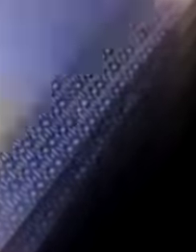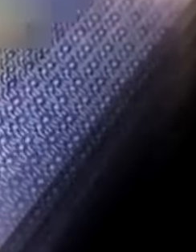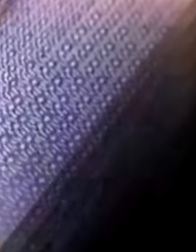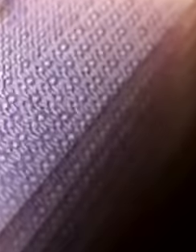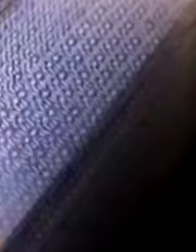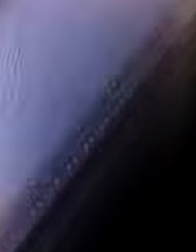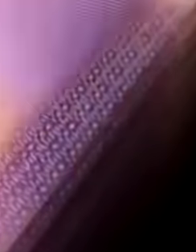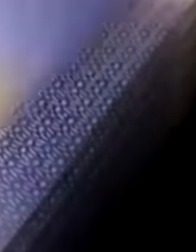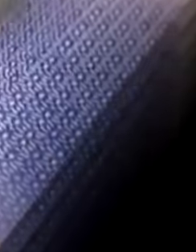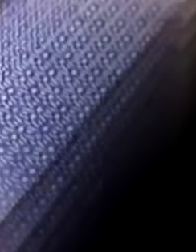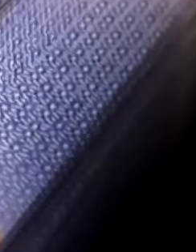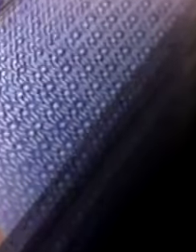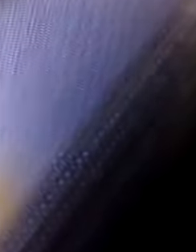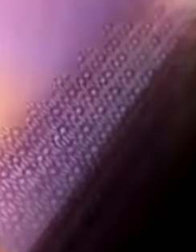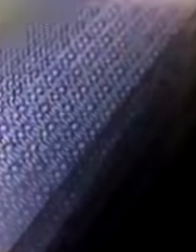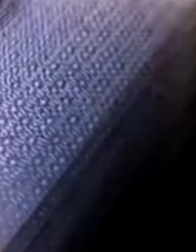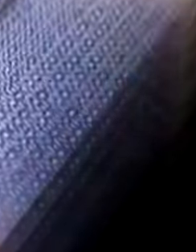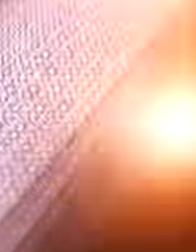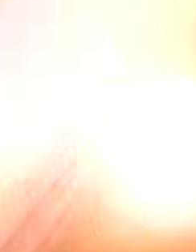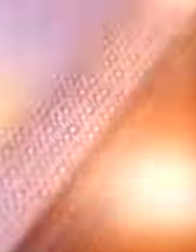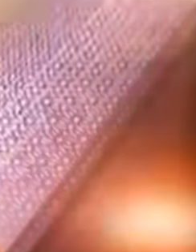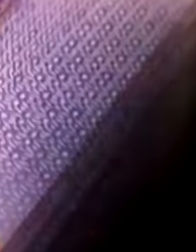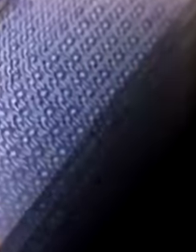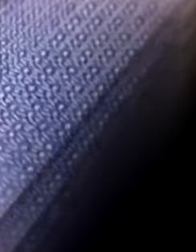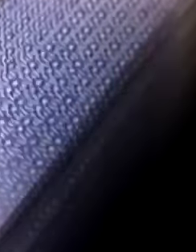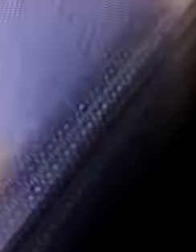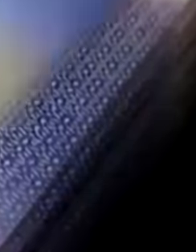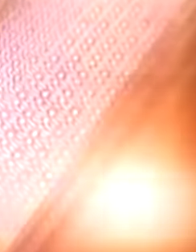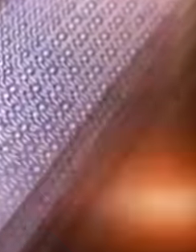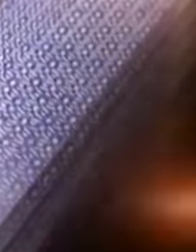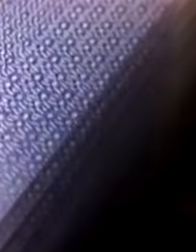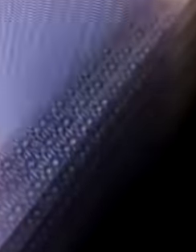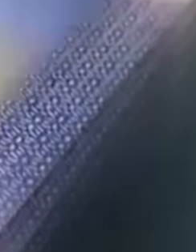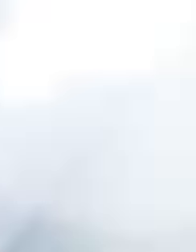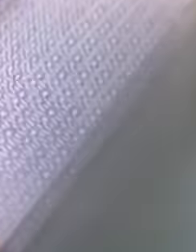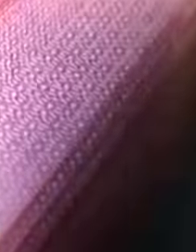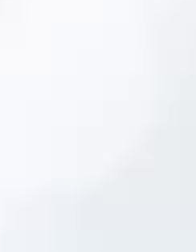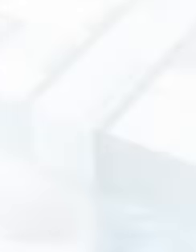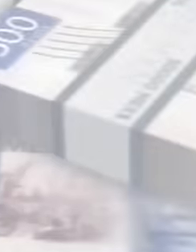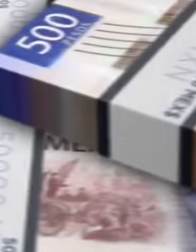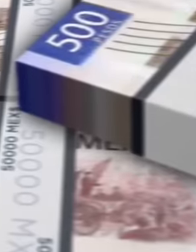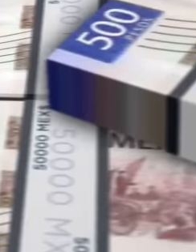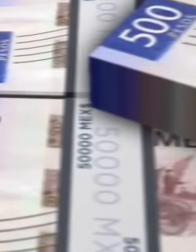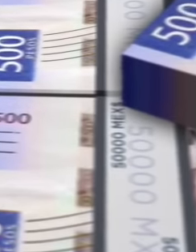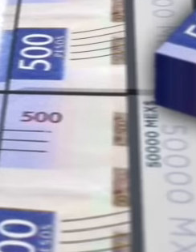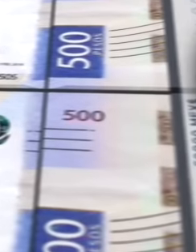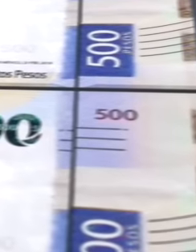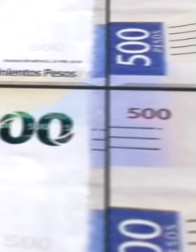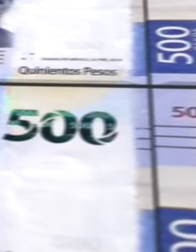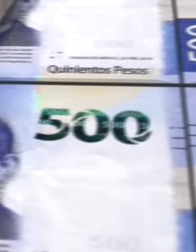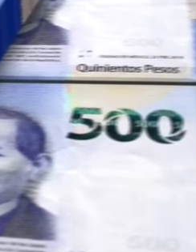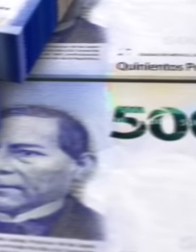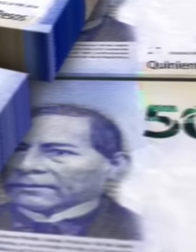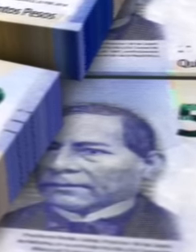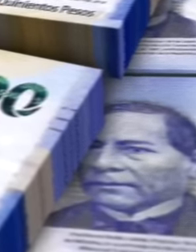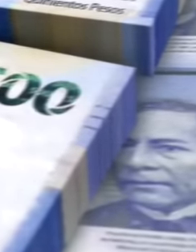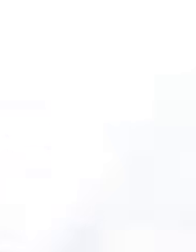that they obtained during all these years that they said they were working this made